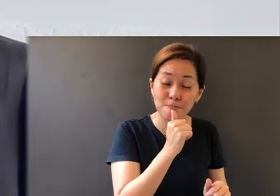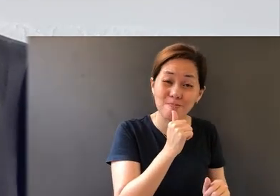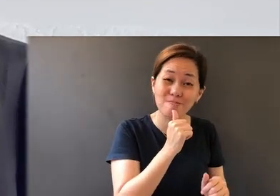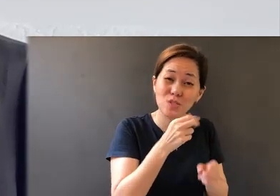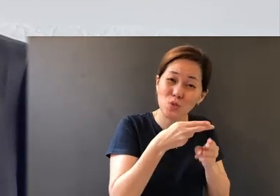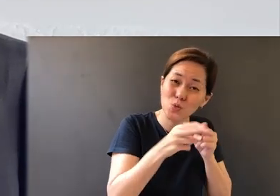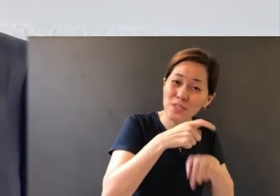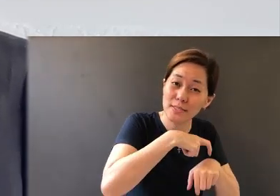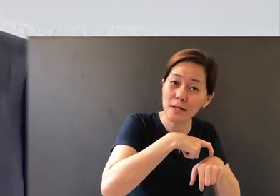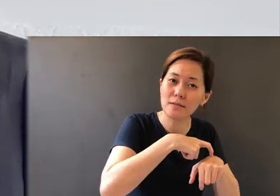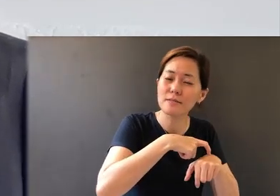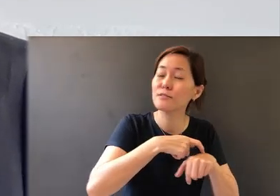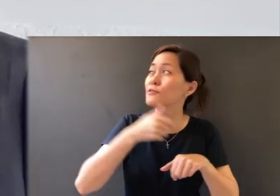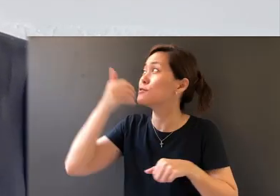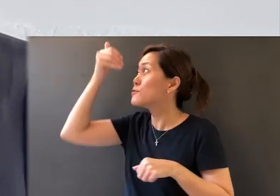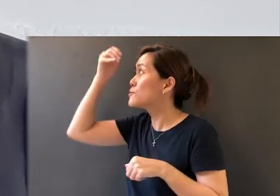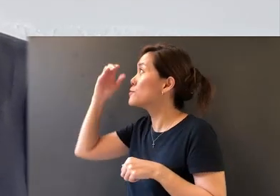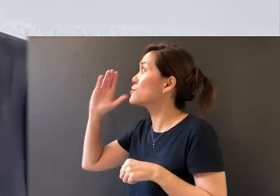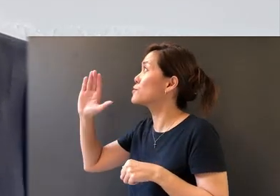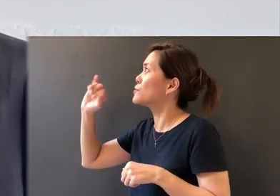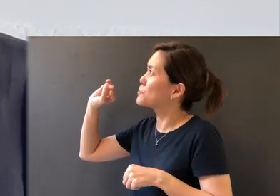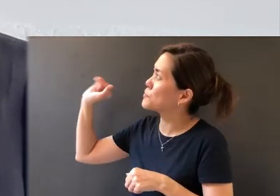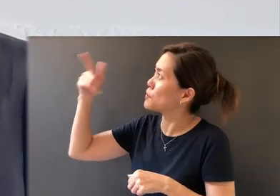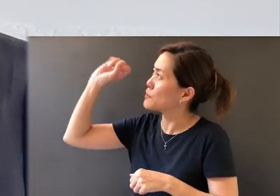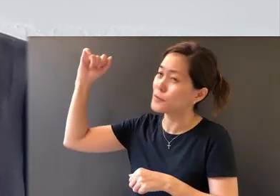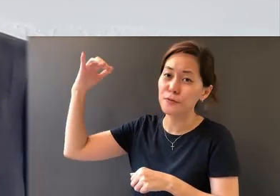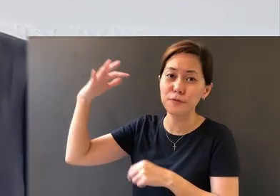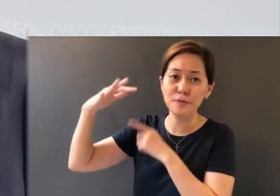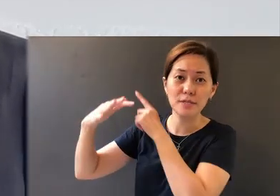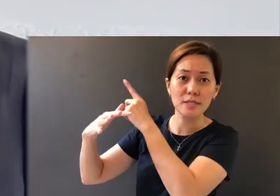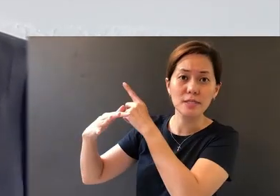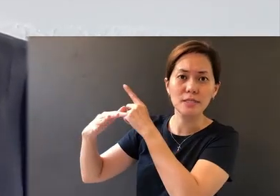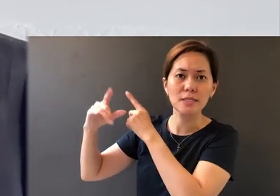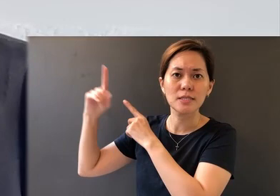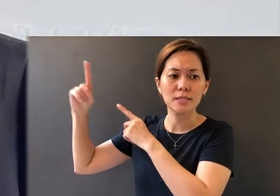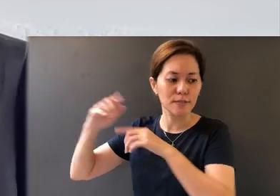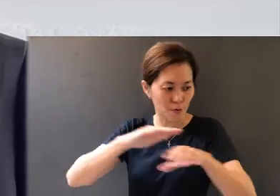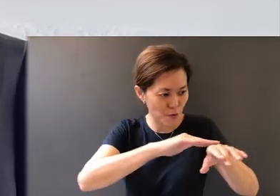while, the God of all grace, who has called you